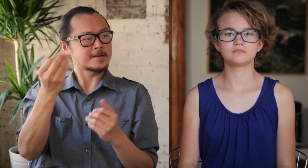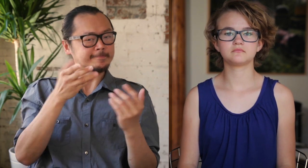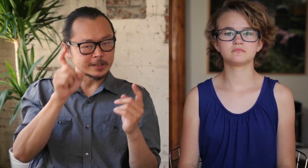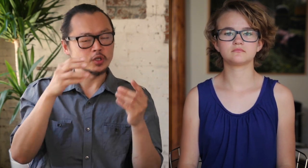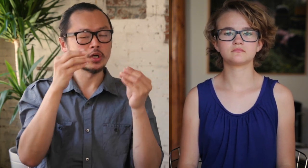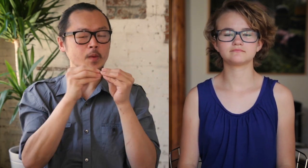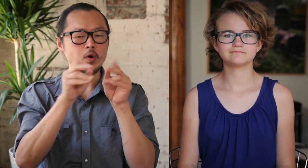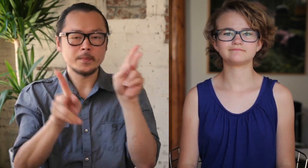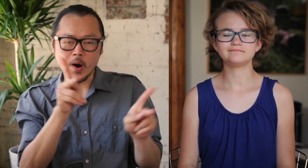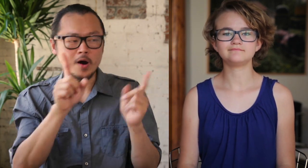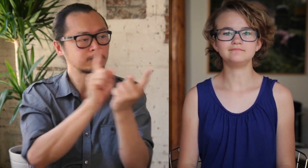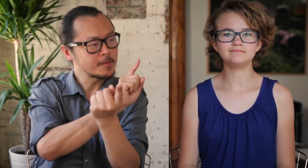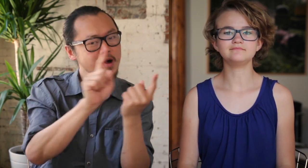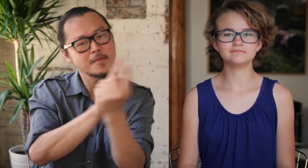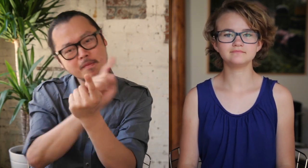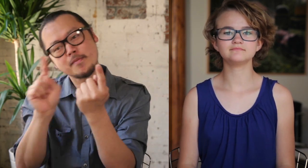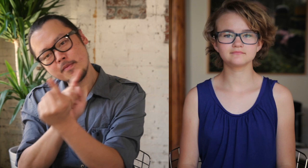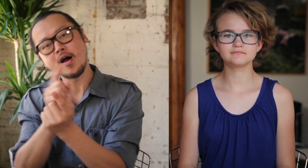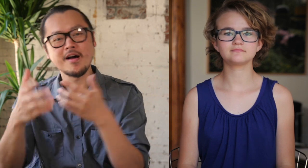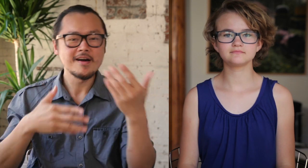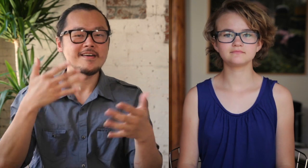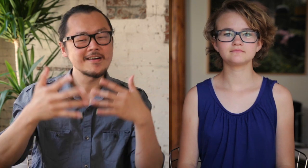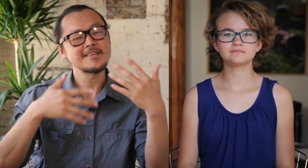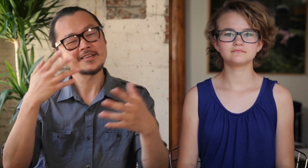I understood that I had to meet more people, and so forth.